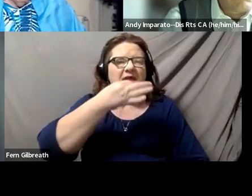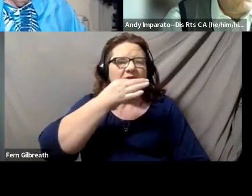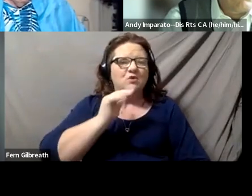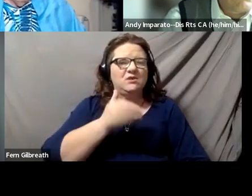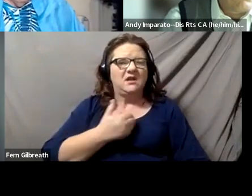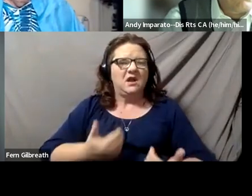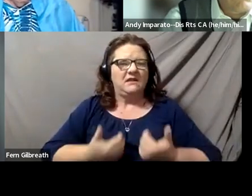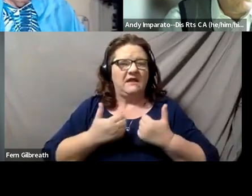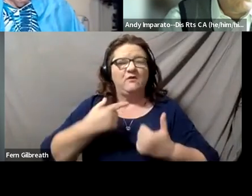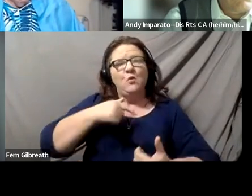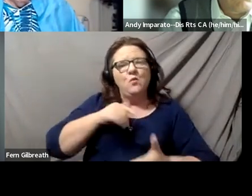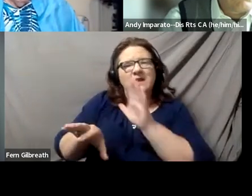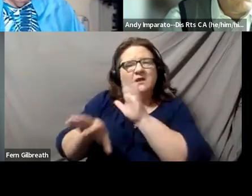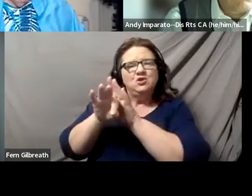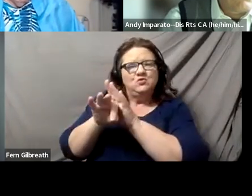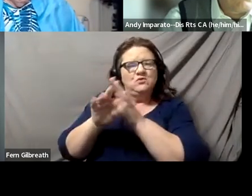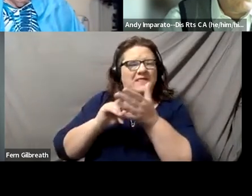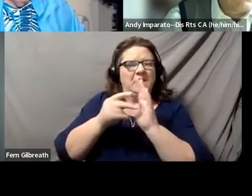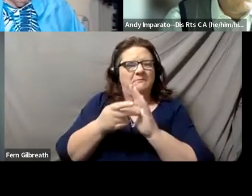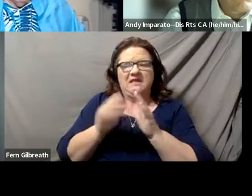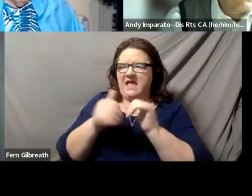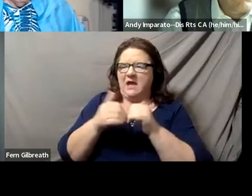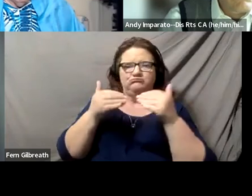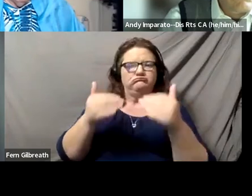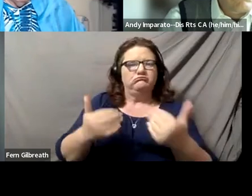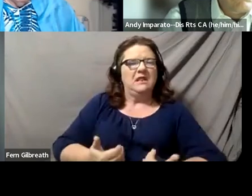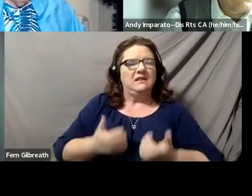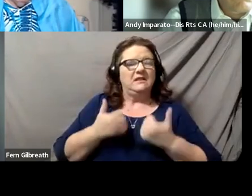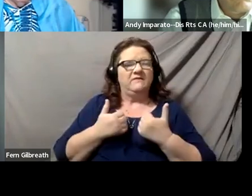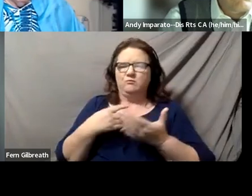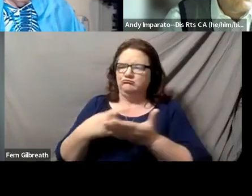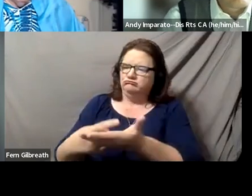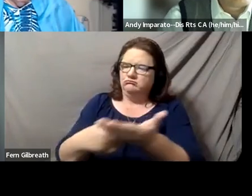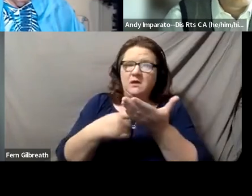and how we want to move forward. We were talking about that, right, in terms of reproductive rights,